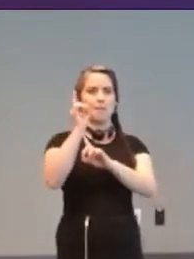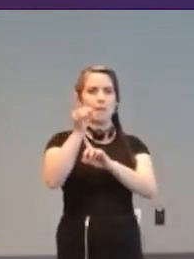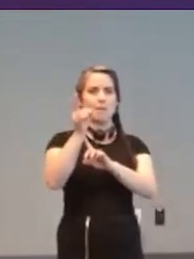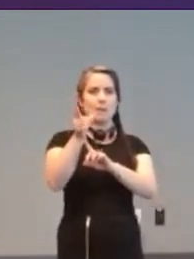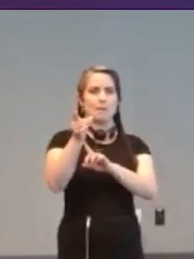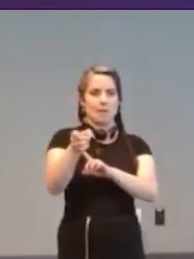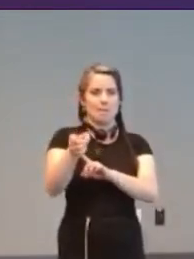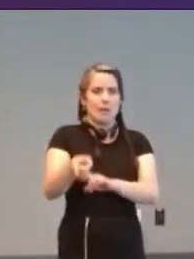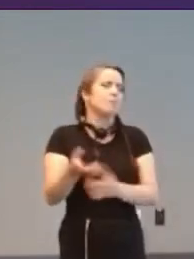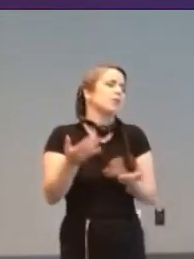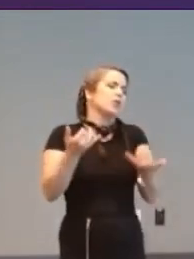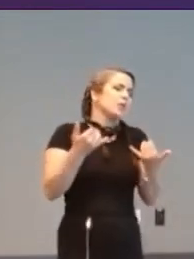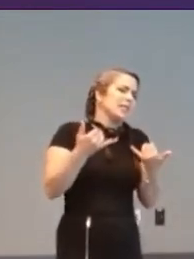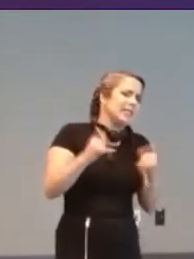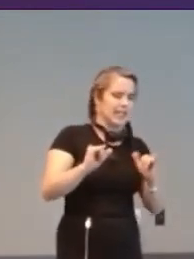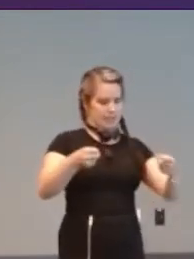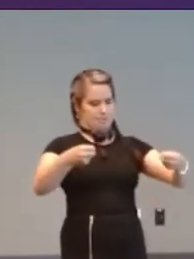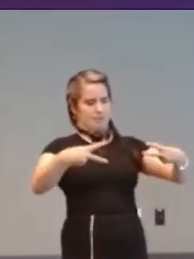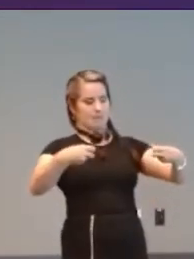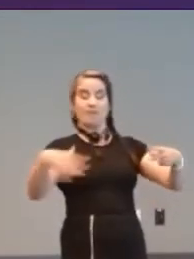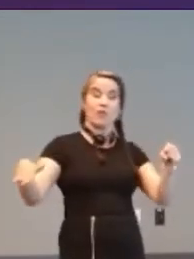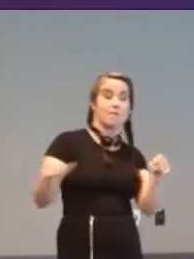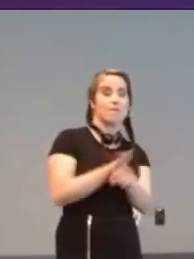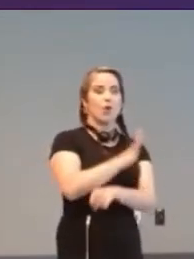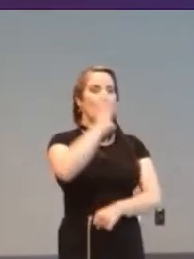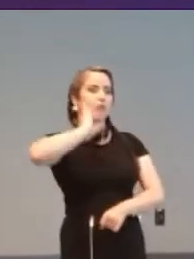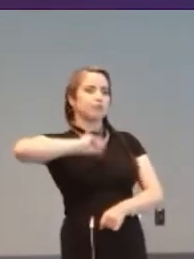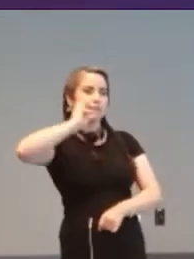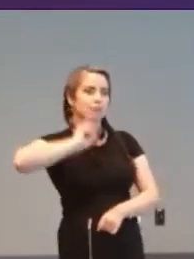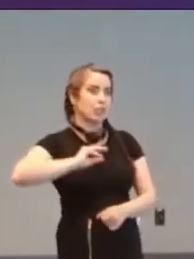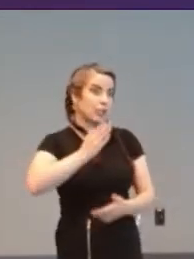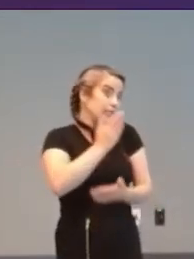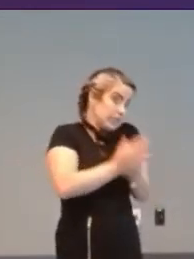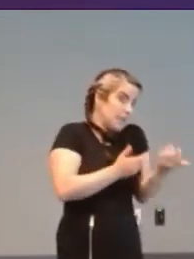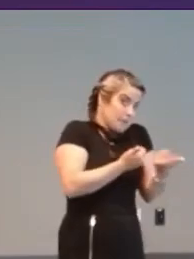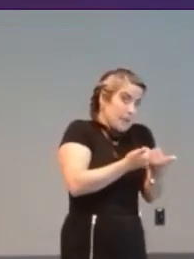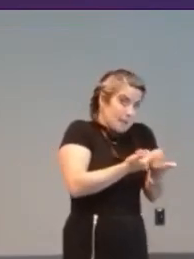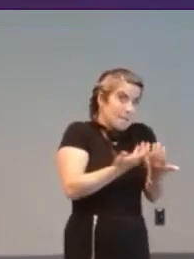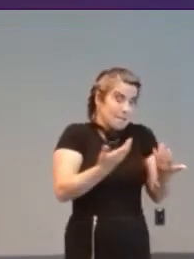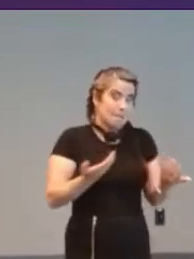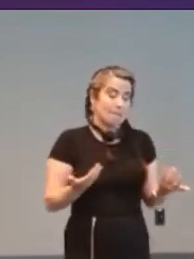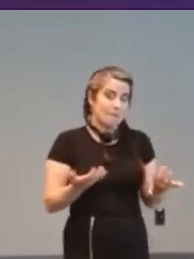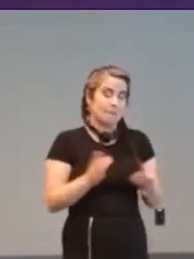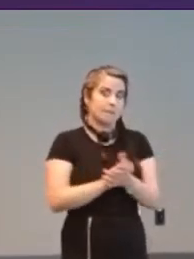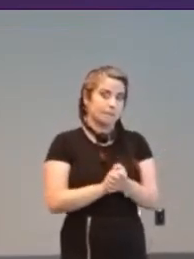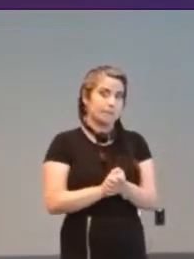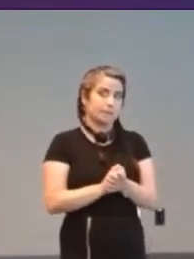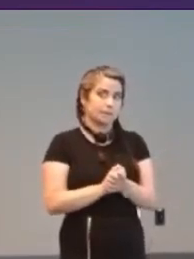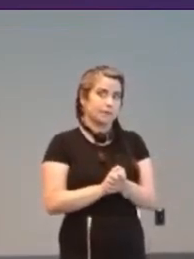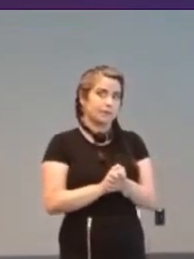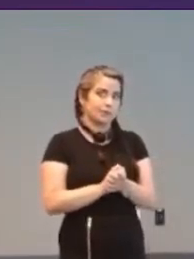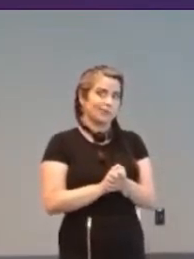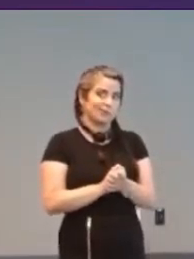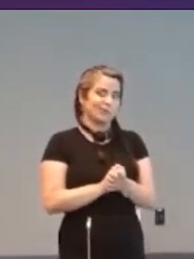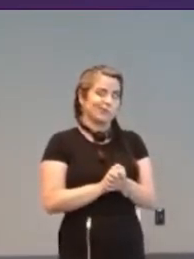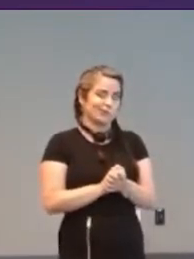need subtitles [or a sound alternative] to get the full effect perhaps on some games but um yeah I think I think that